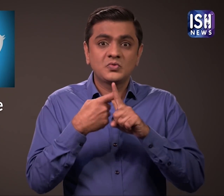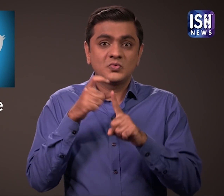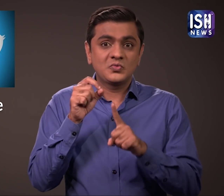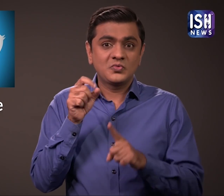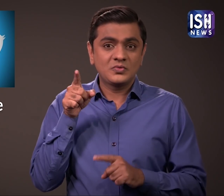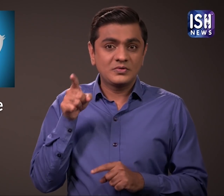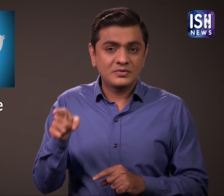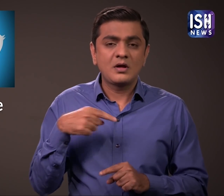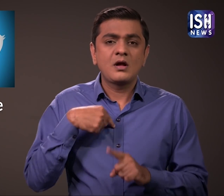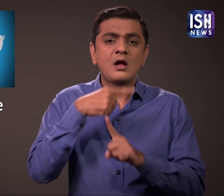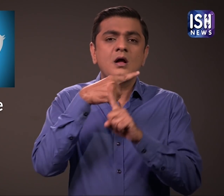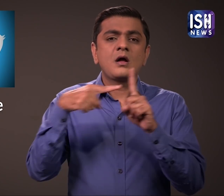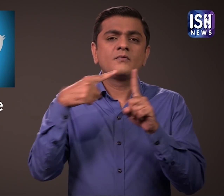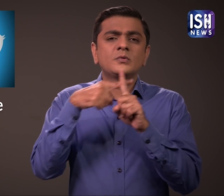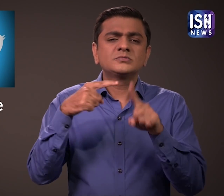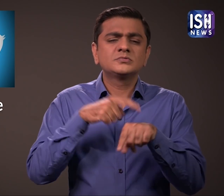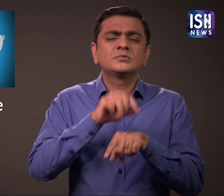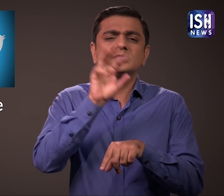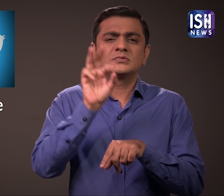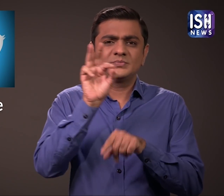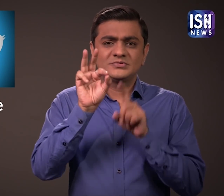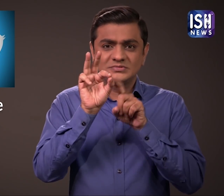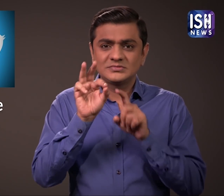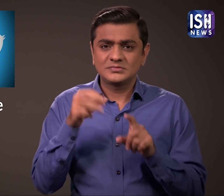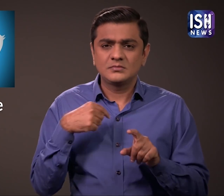he spent 30 minutes on Koo